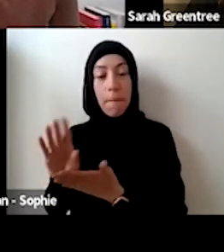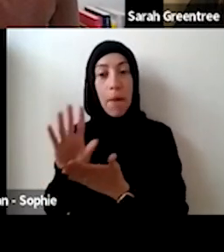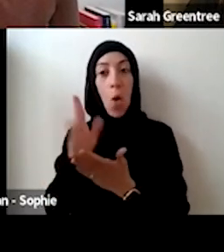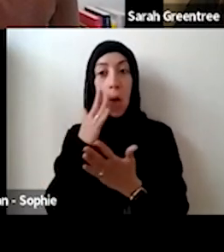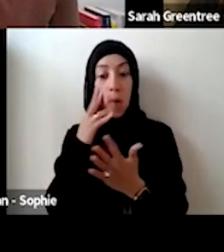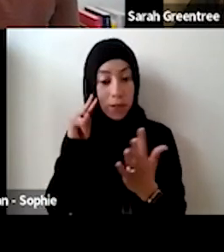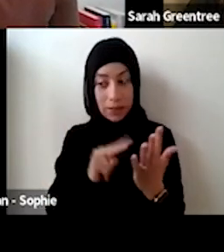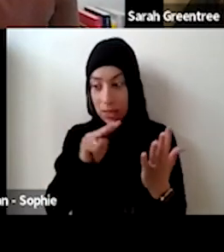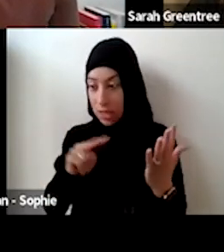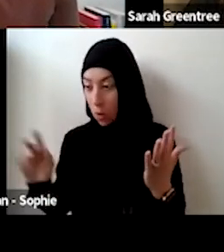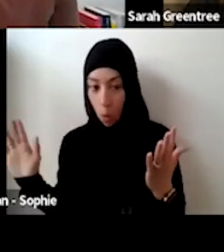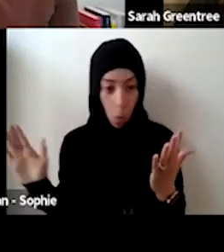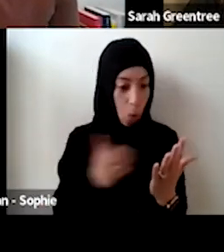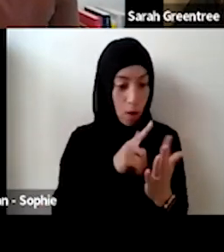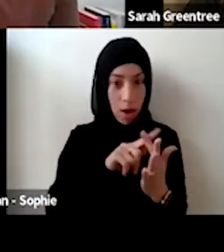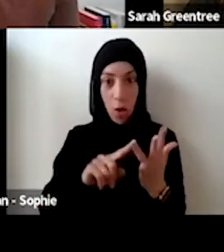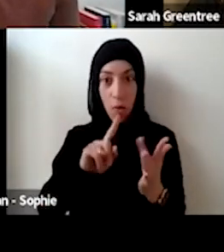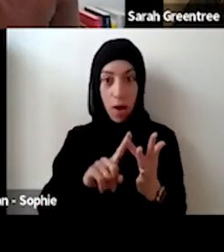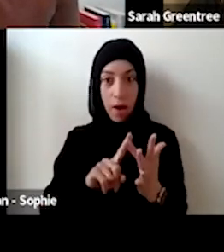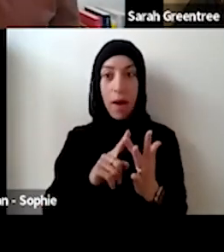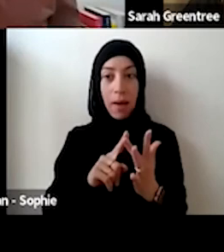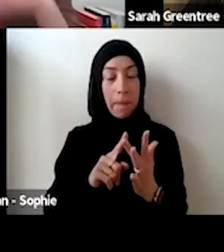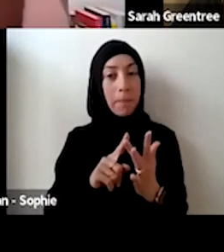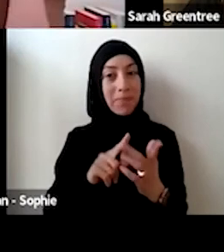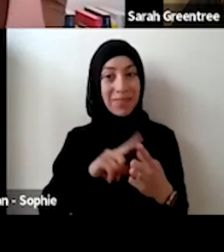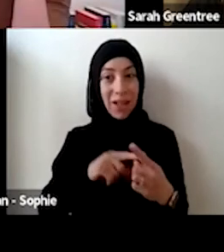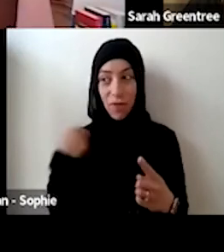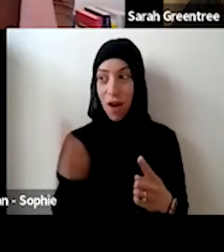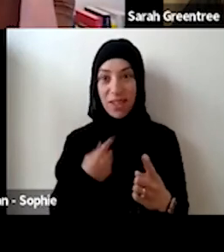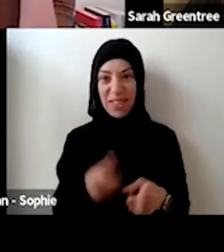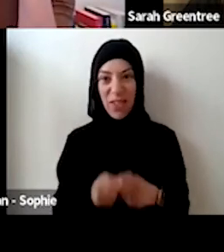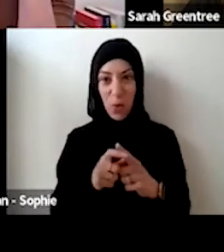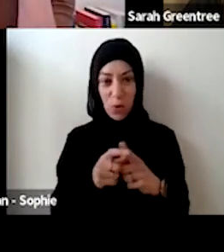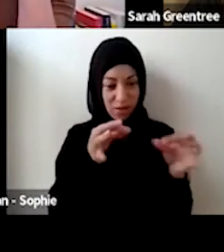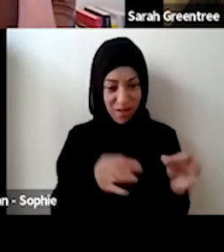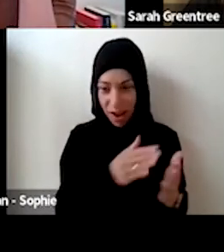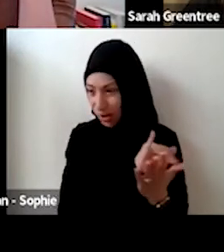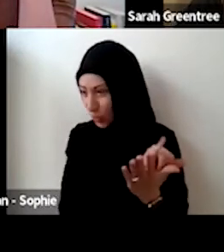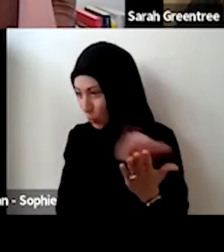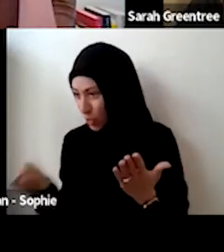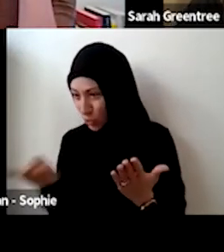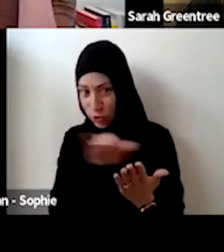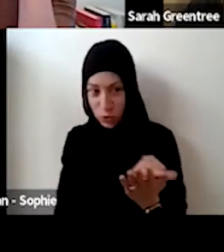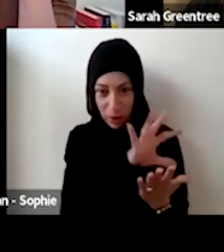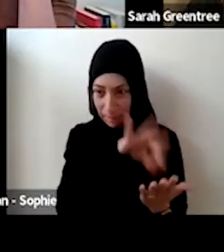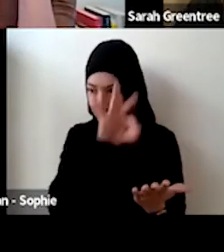of interest process and that full application process there will still be difficult decisions to make and I guess. I'd. through the expression of interest process, an application process the B